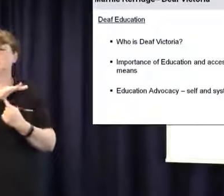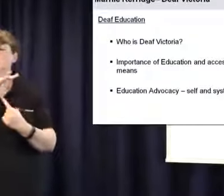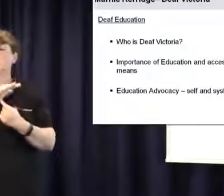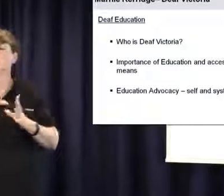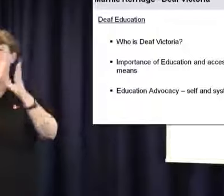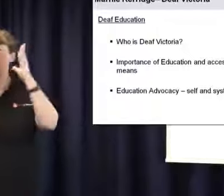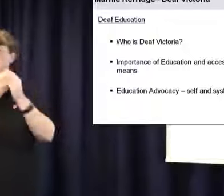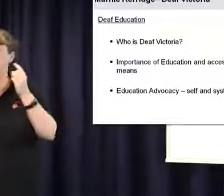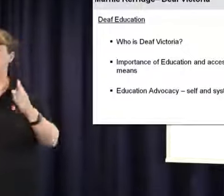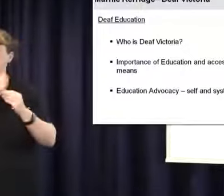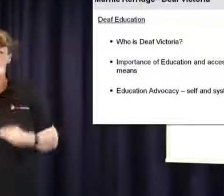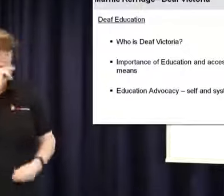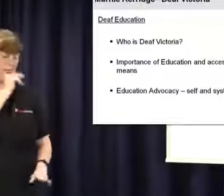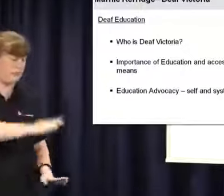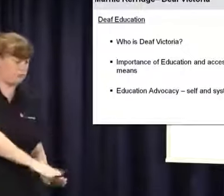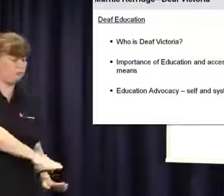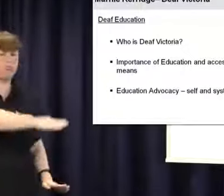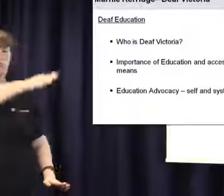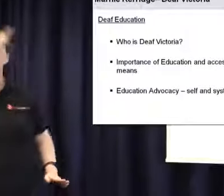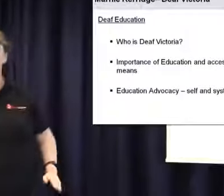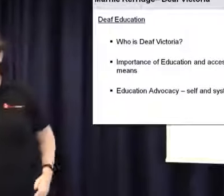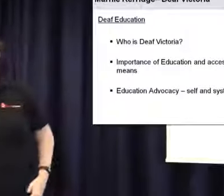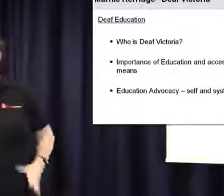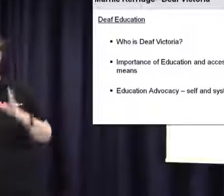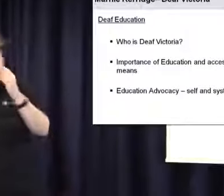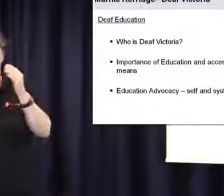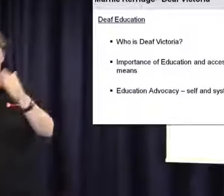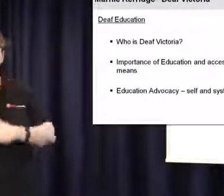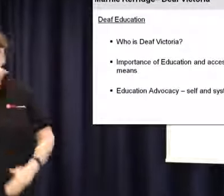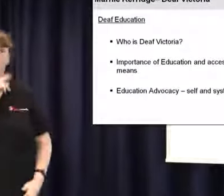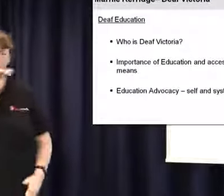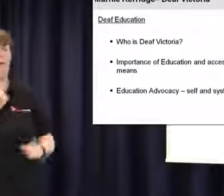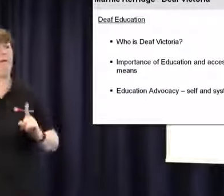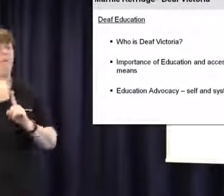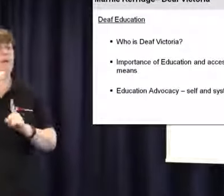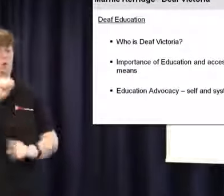in access to education because everything happens from when a child enters the educational